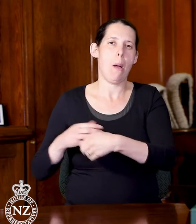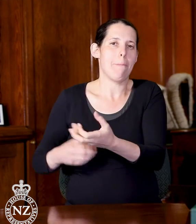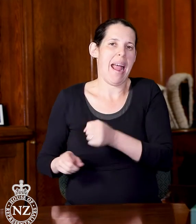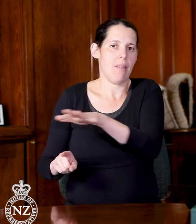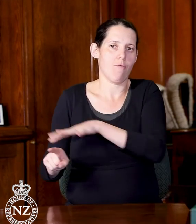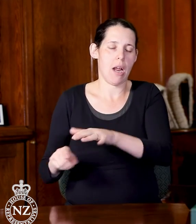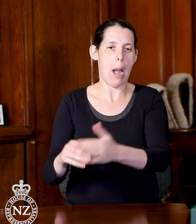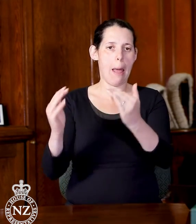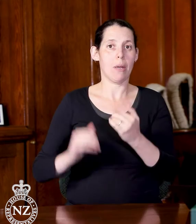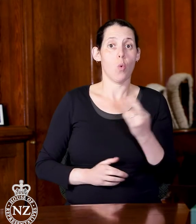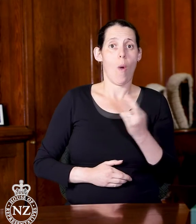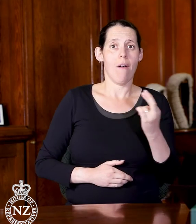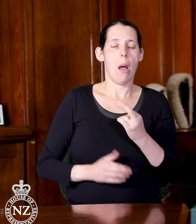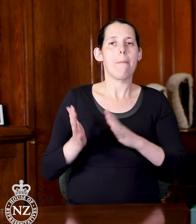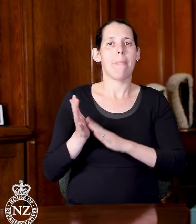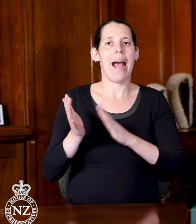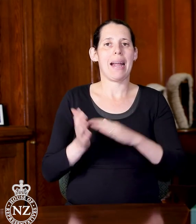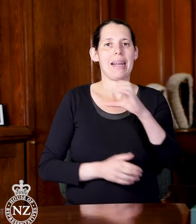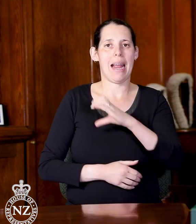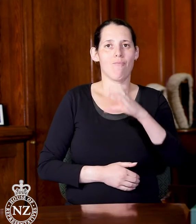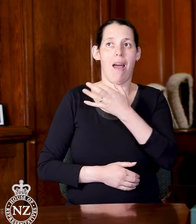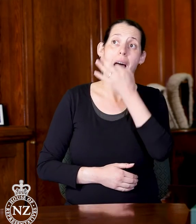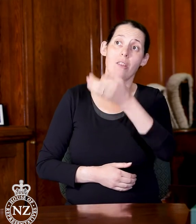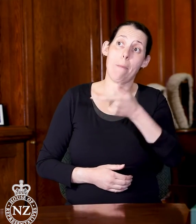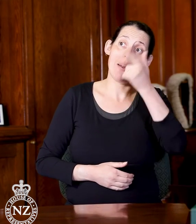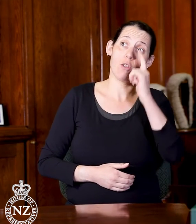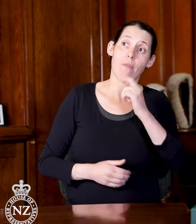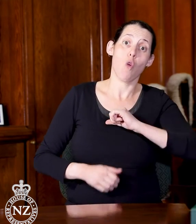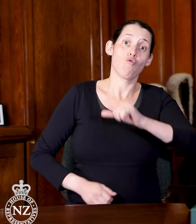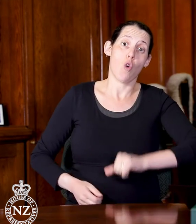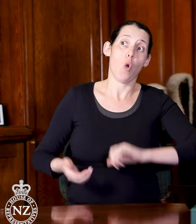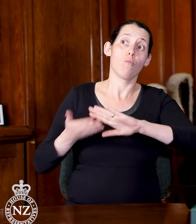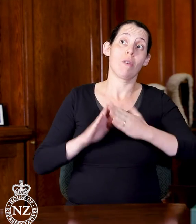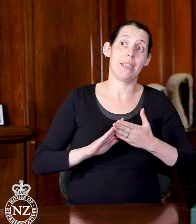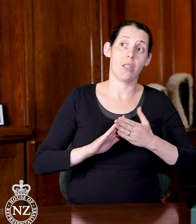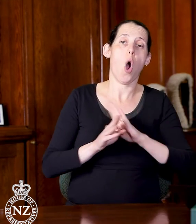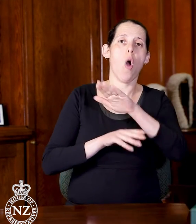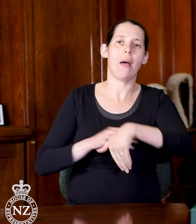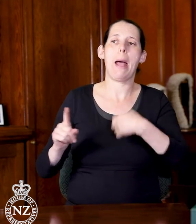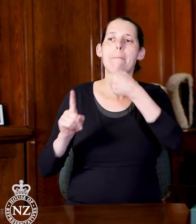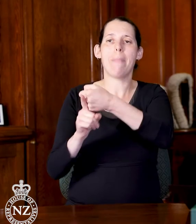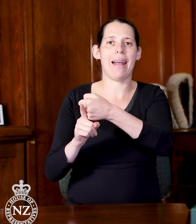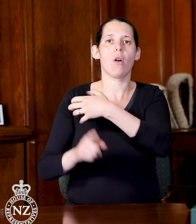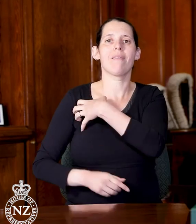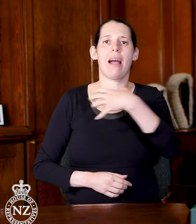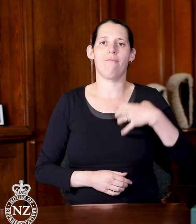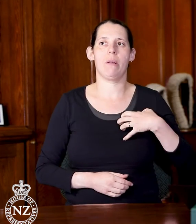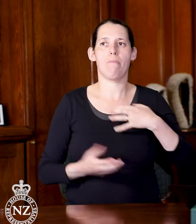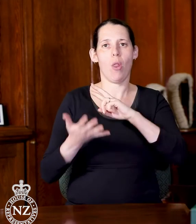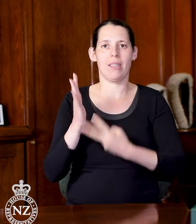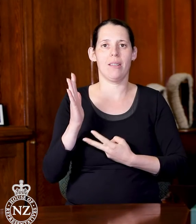Minister for Rural Communities about the impact of Government policies on rural communities.